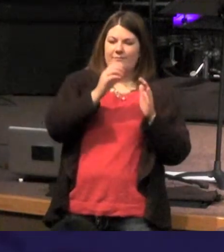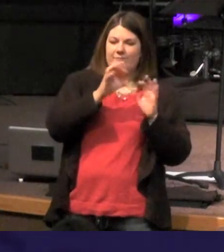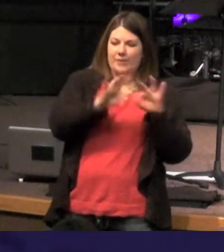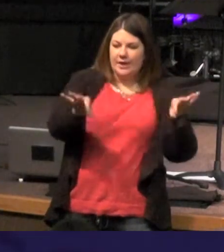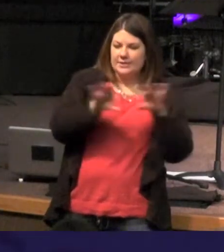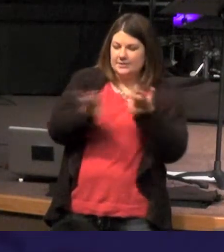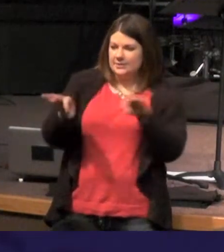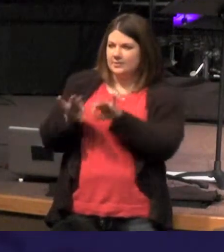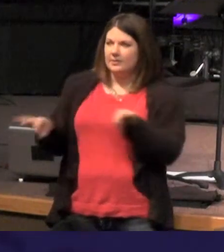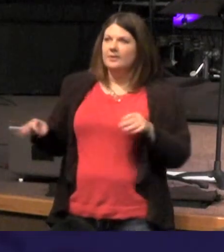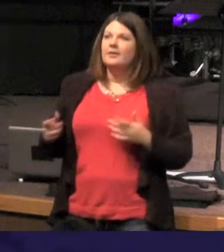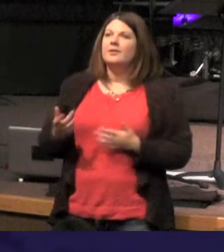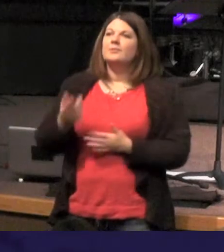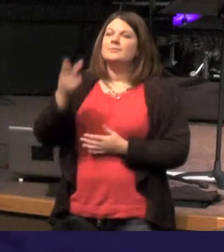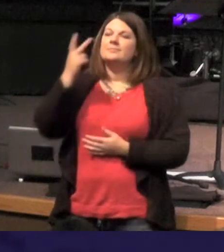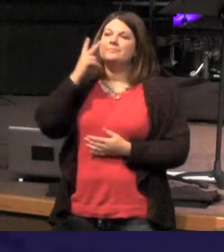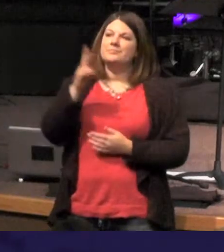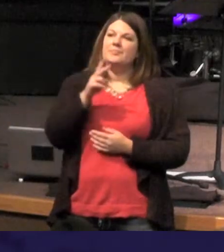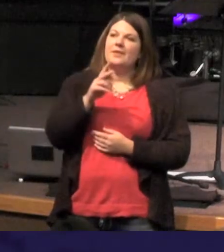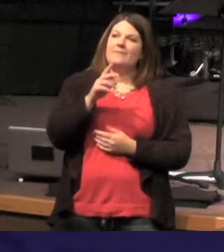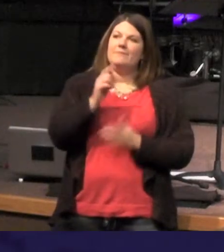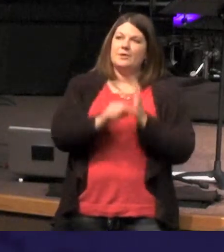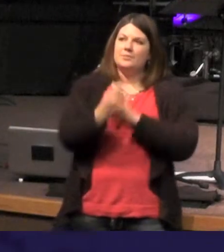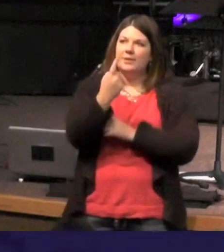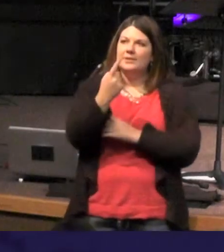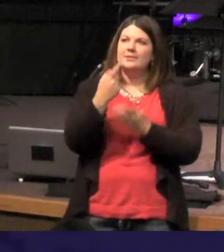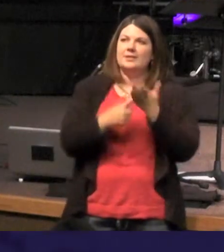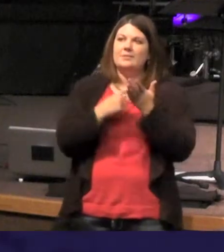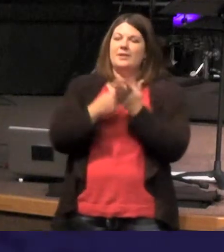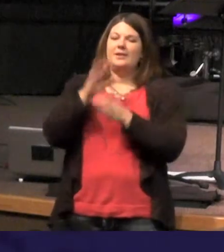and so we find this - the first one speaks to his pre-existence